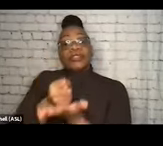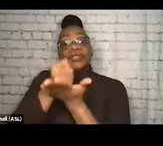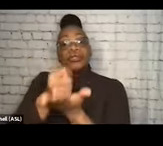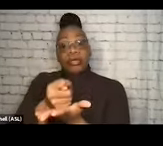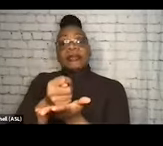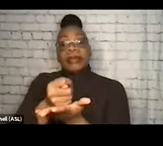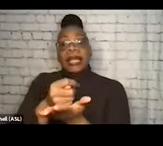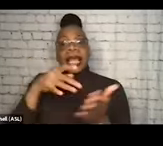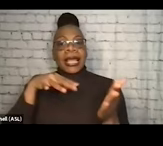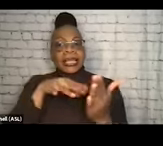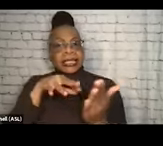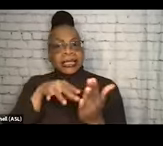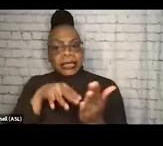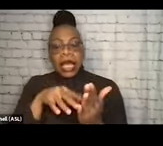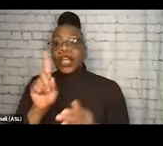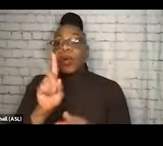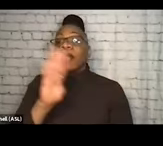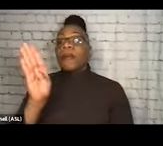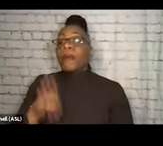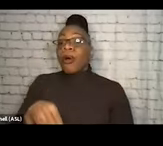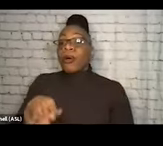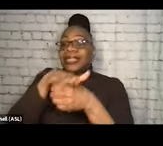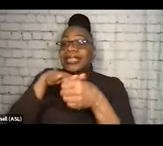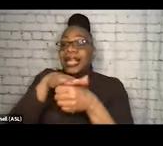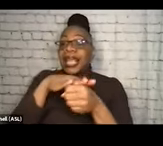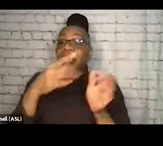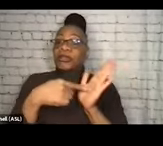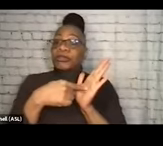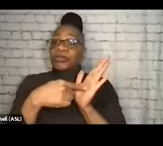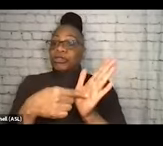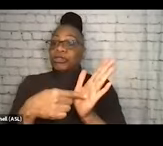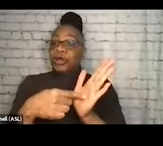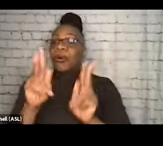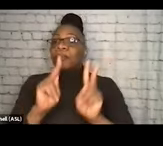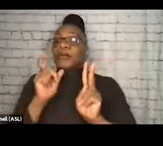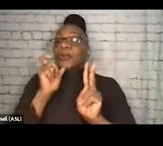this study was done in the Boston area, showed that people who had an overdose fatality,